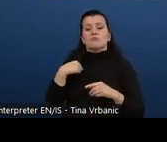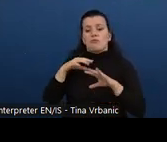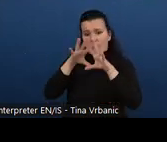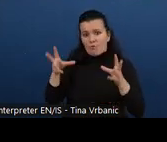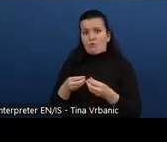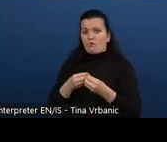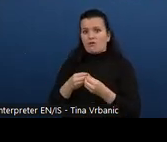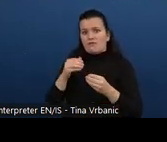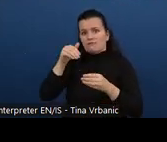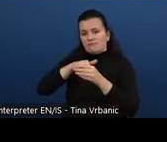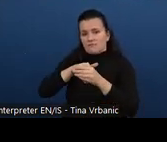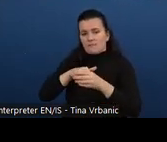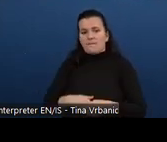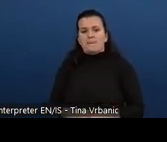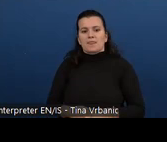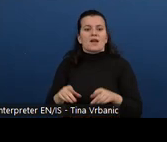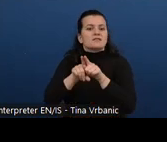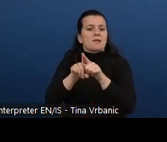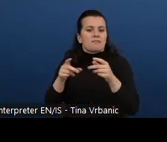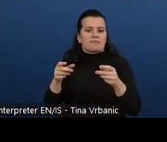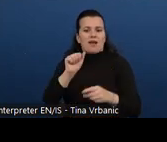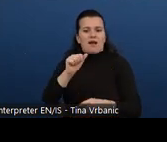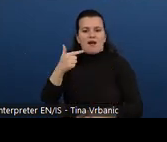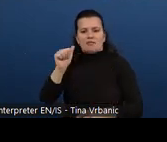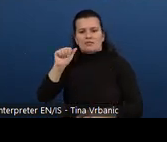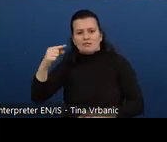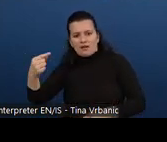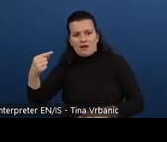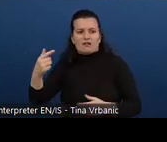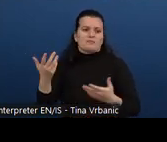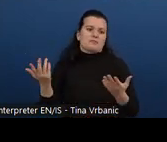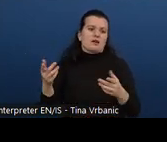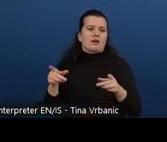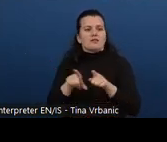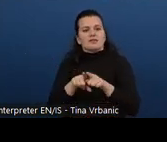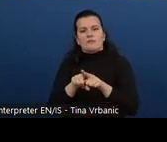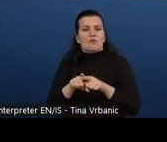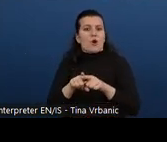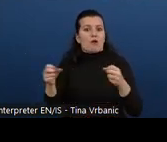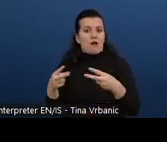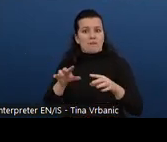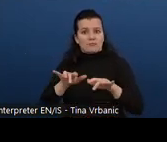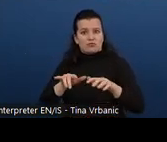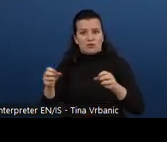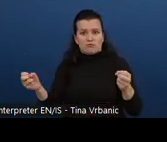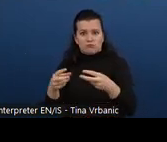And we have basically yeah, a lot of also videos on perspectives.